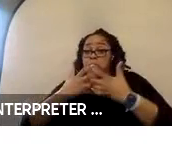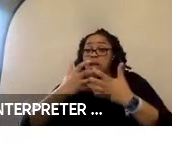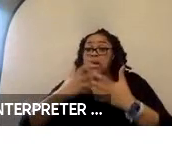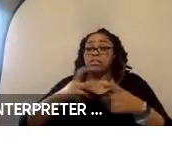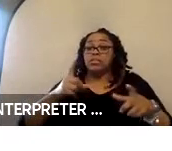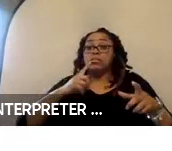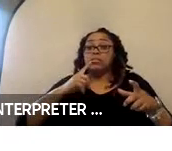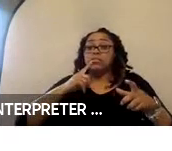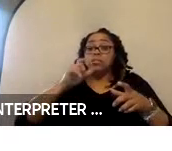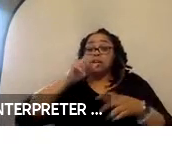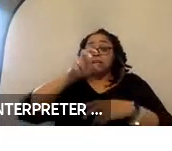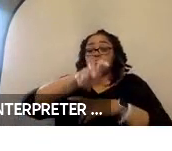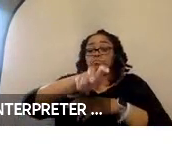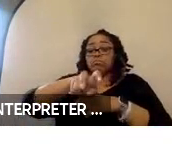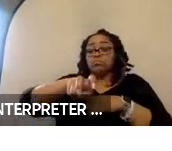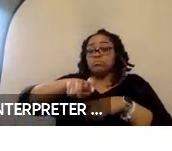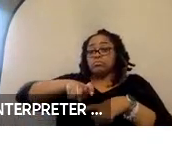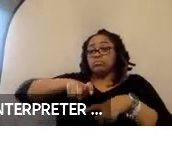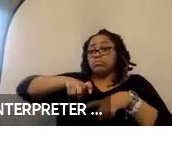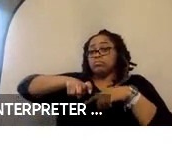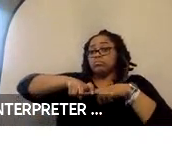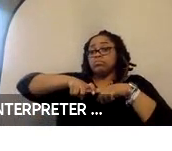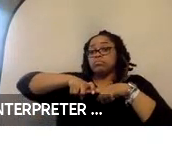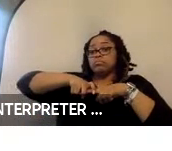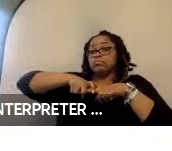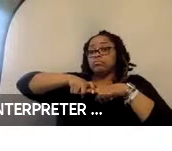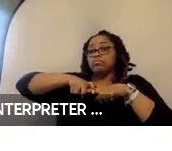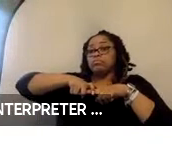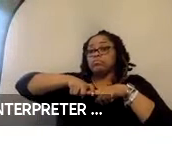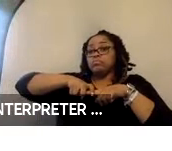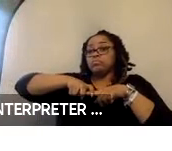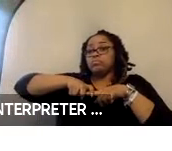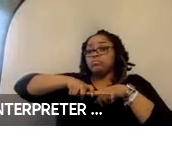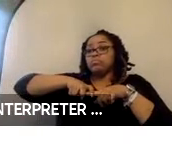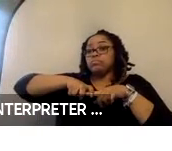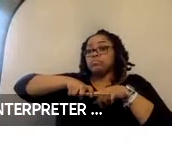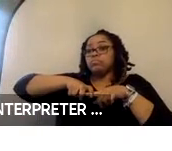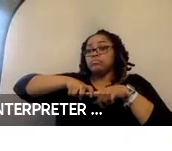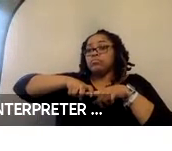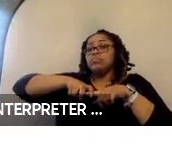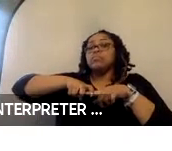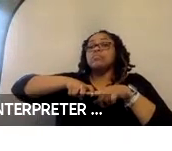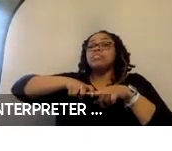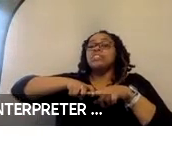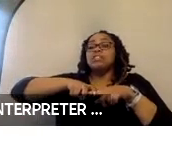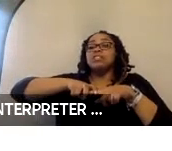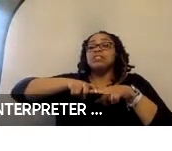any vehicle that has a compatible anchorage hardware. So, the geometry has been defined